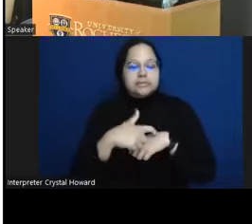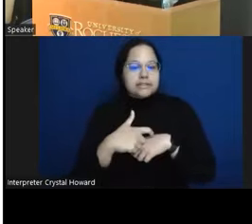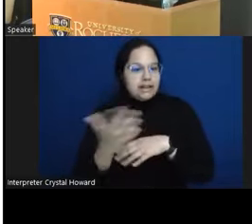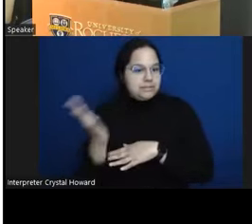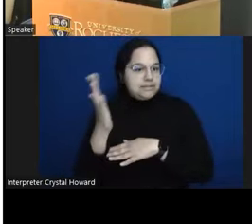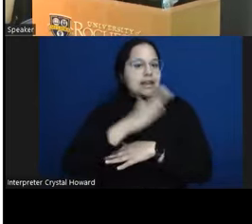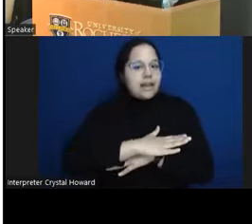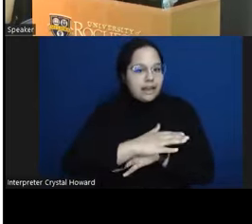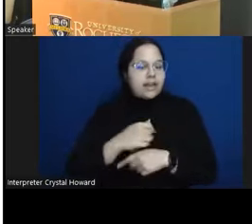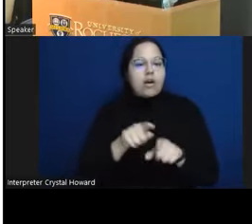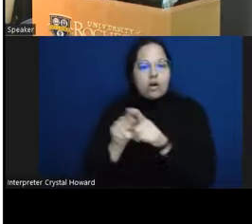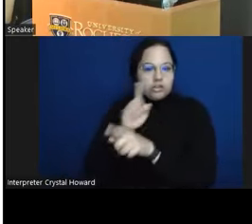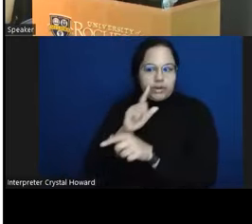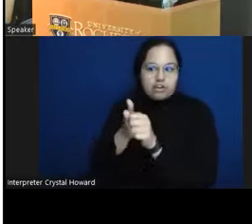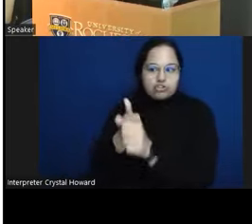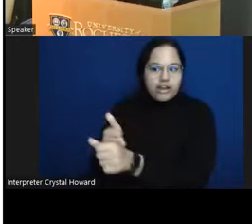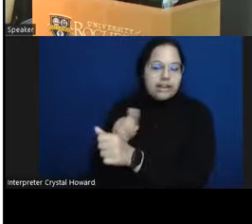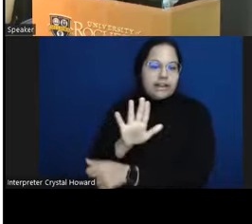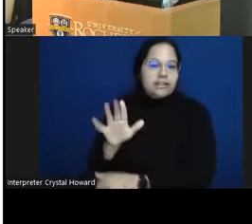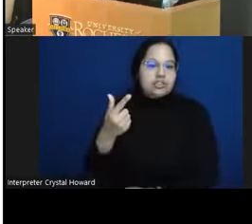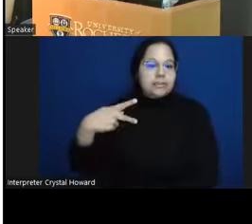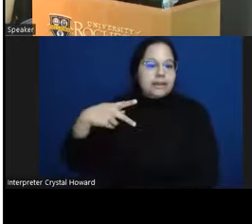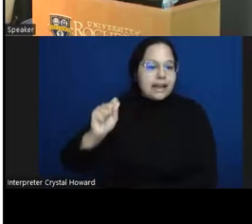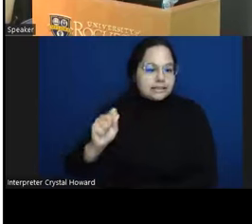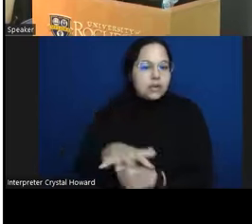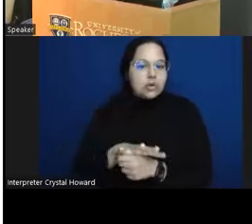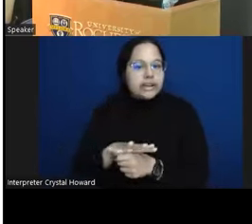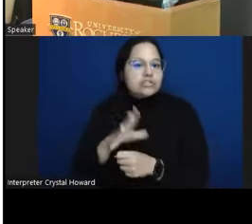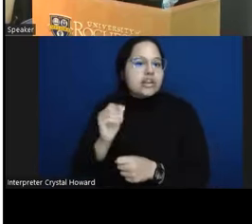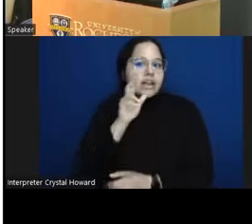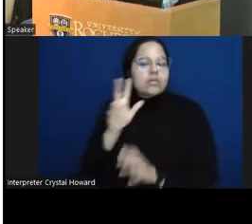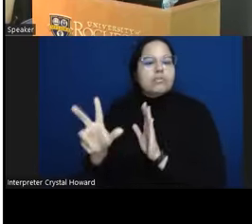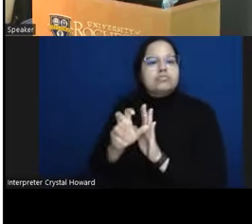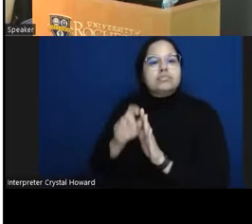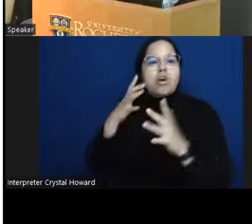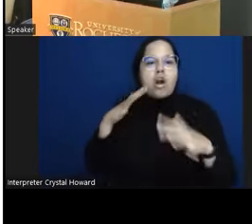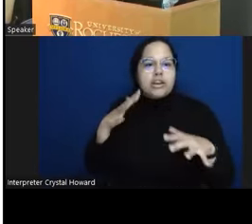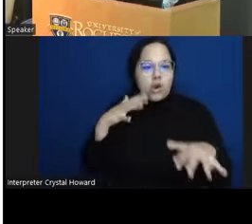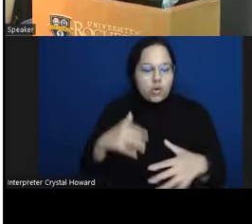ambient audio so uh surveys are capturing sort of the subjective psychological experience of